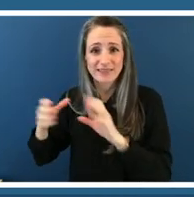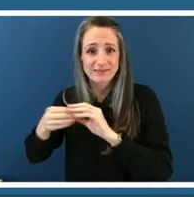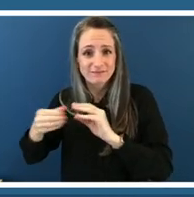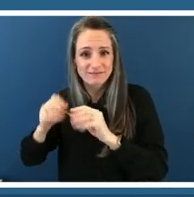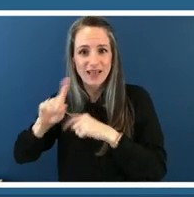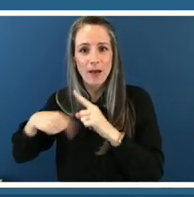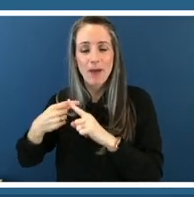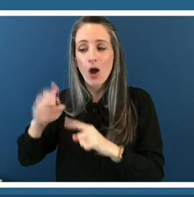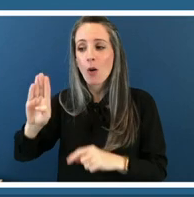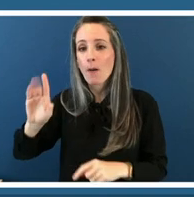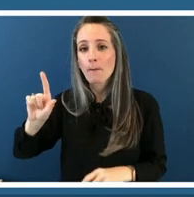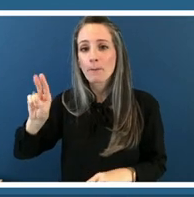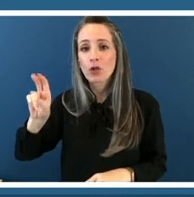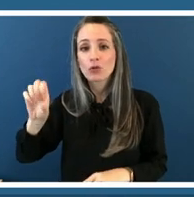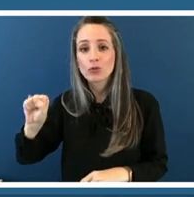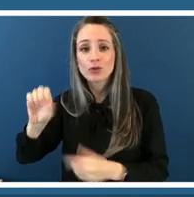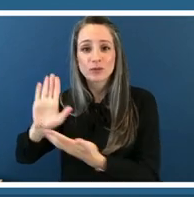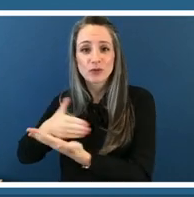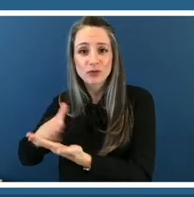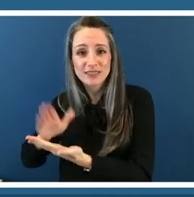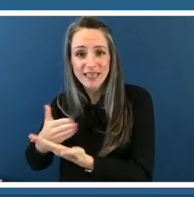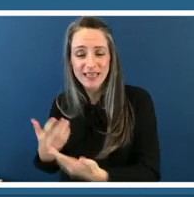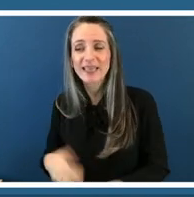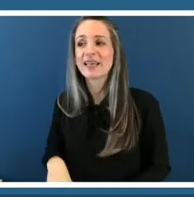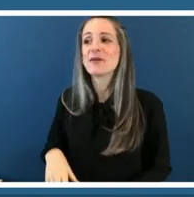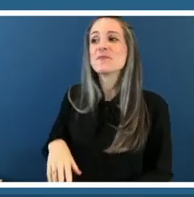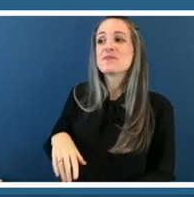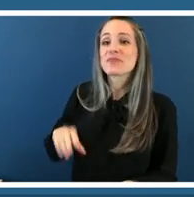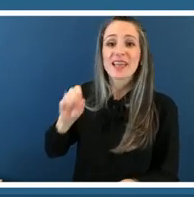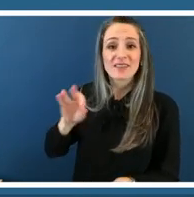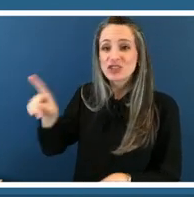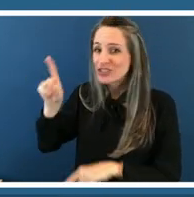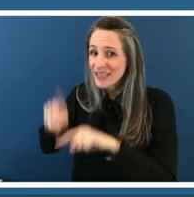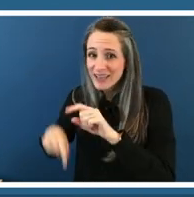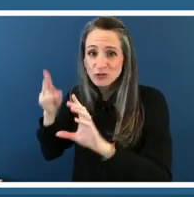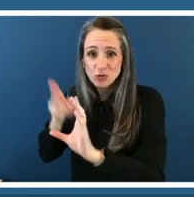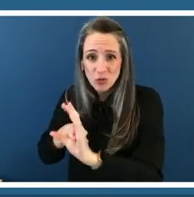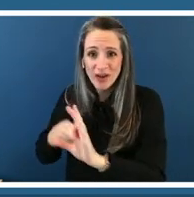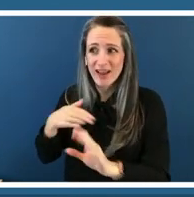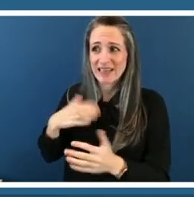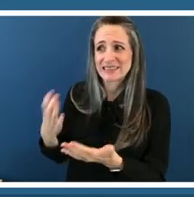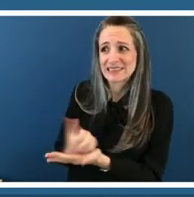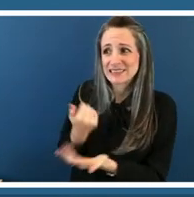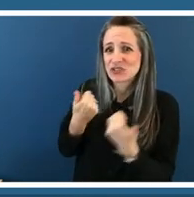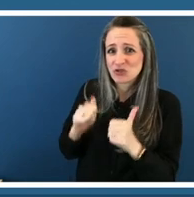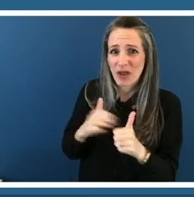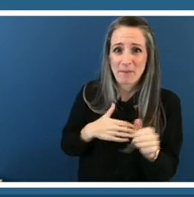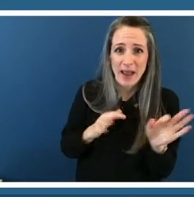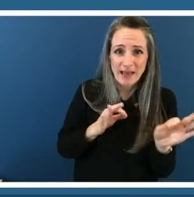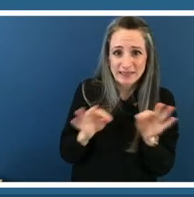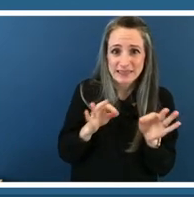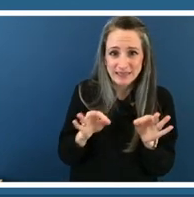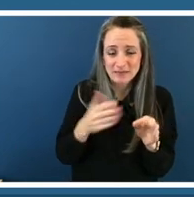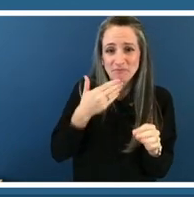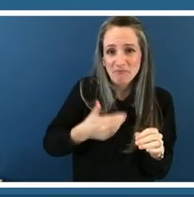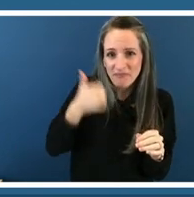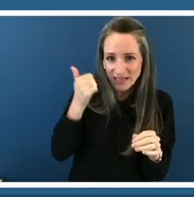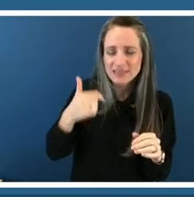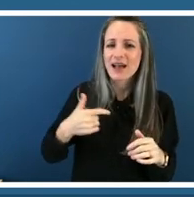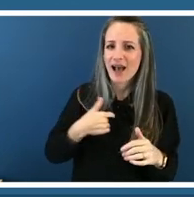i'm a musician too so we'll just see how that goes but you know we're going to manifest